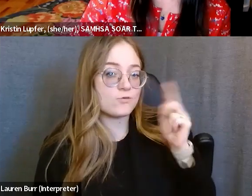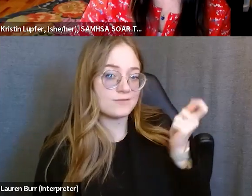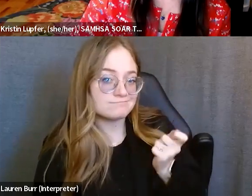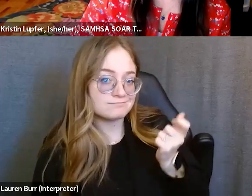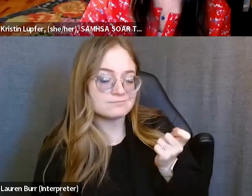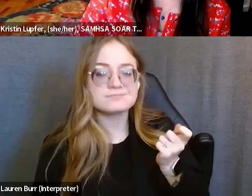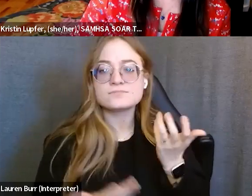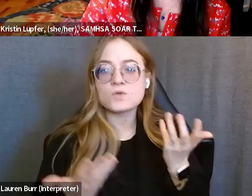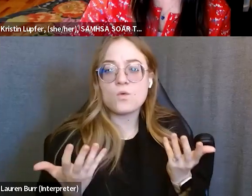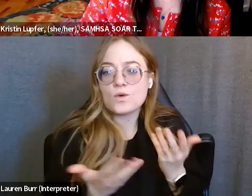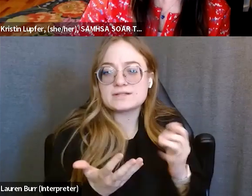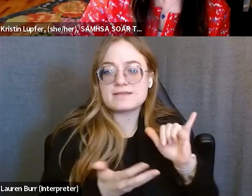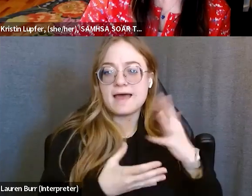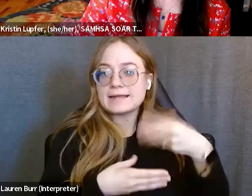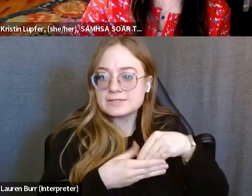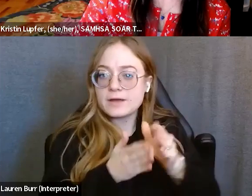motivational interviewing that you do, what do you do?